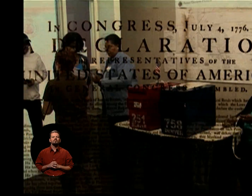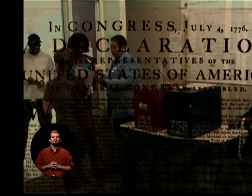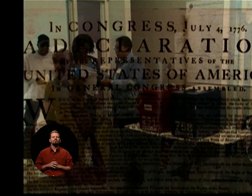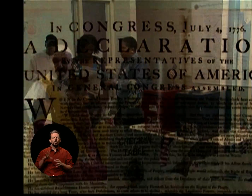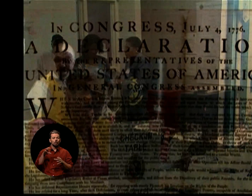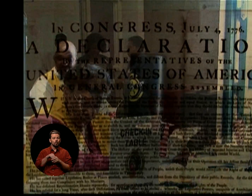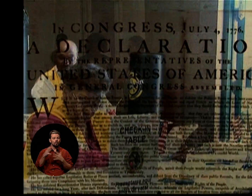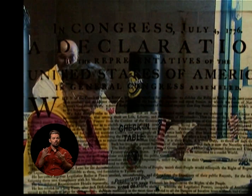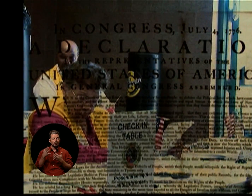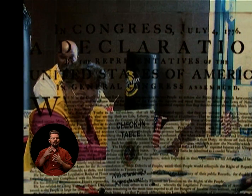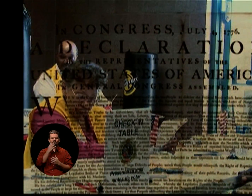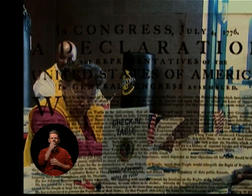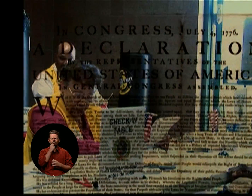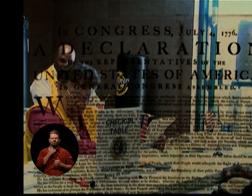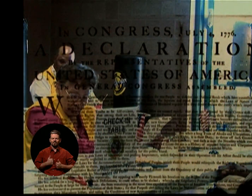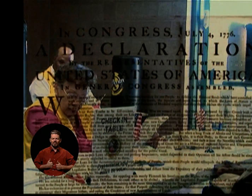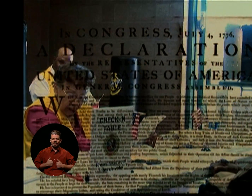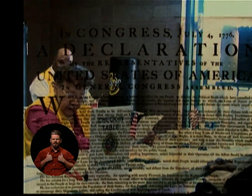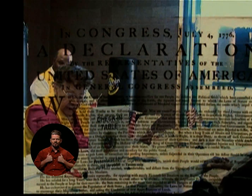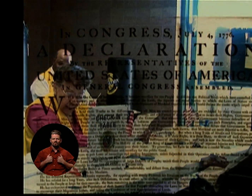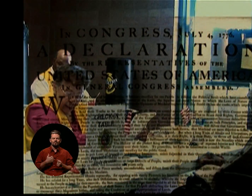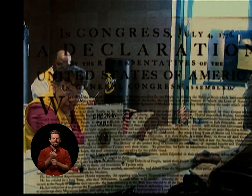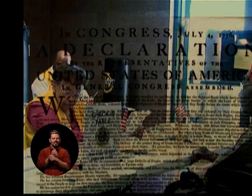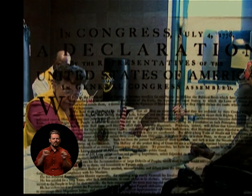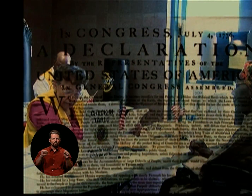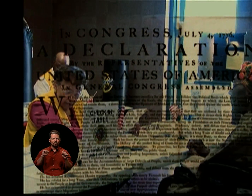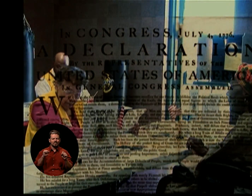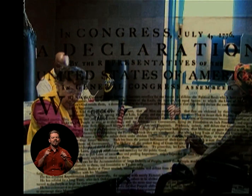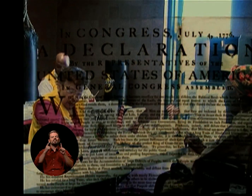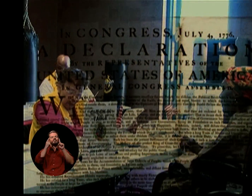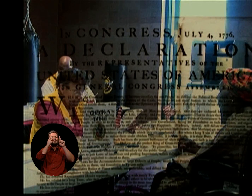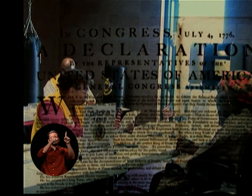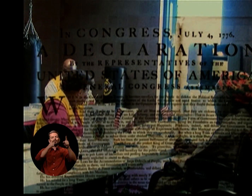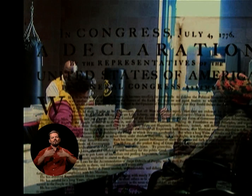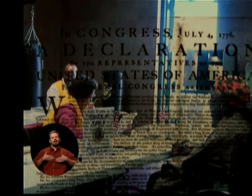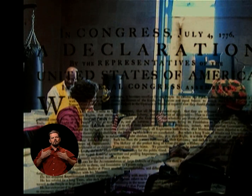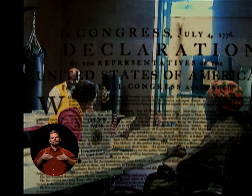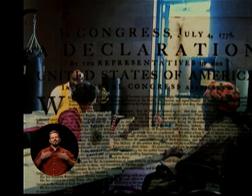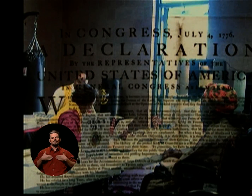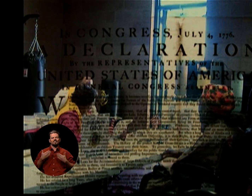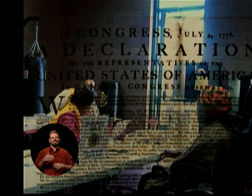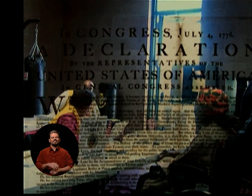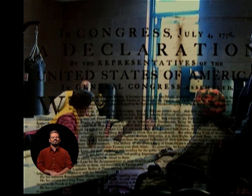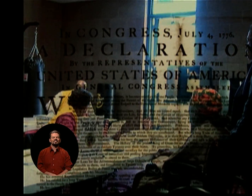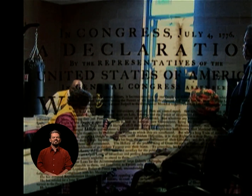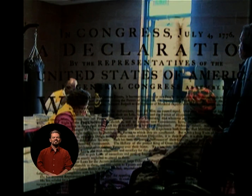"AND LIBERTY, AND THE PURSUIT OF HAPPINESS."